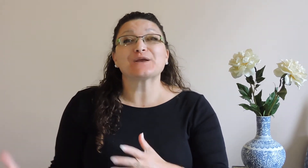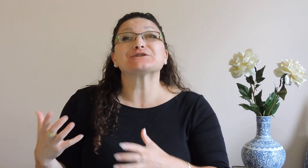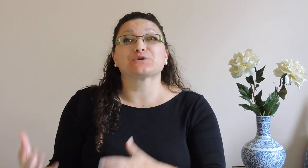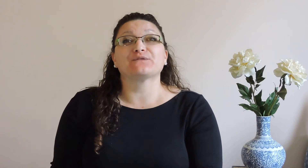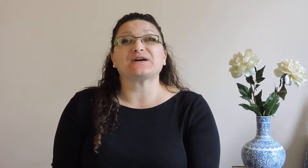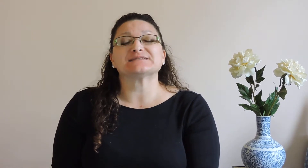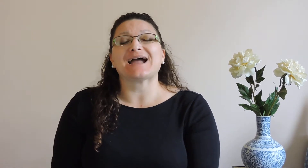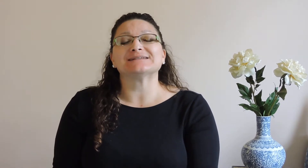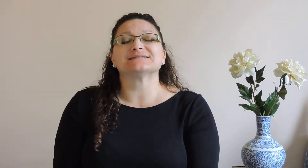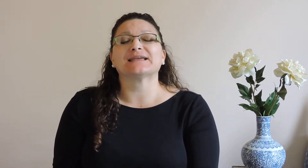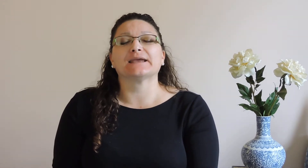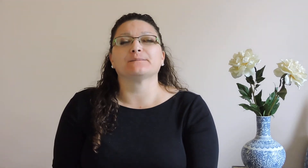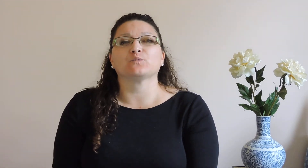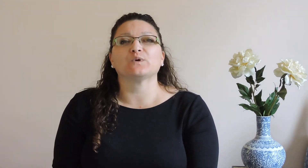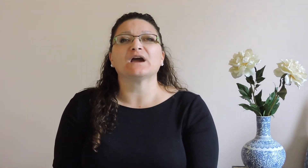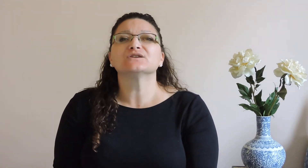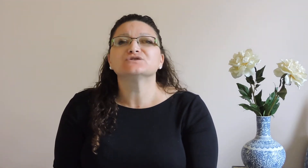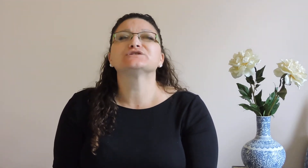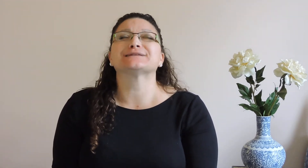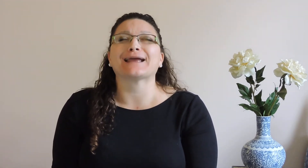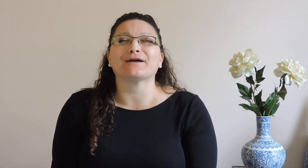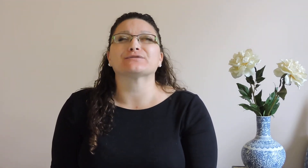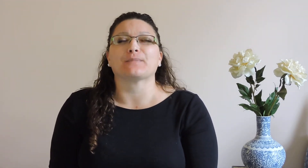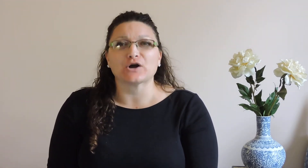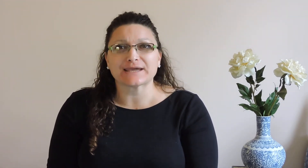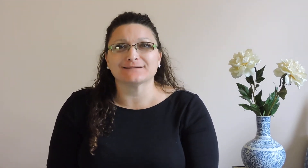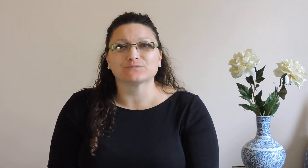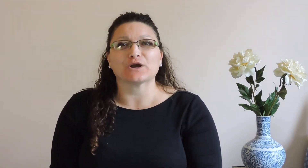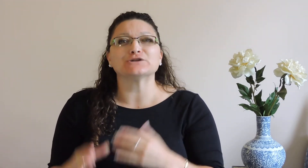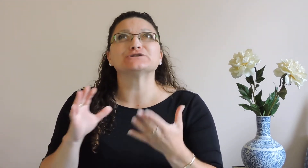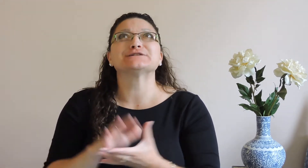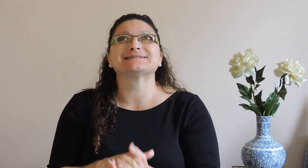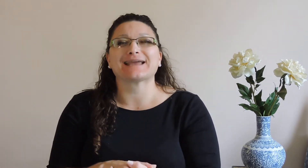the two of us as a team we understand the market. We understand